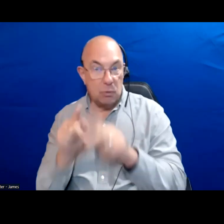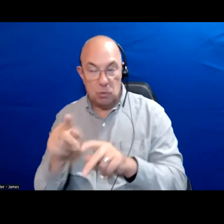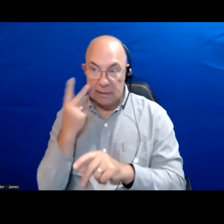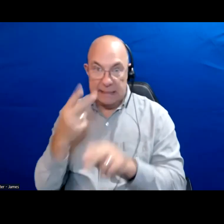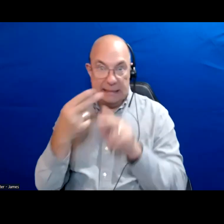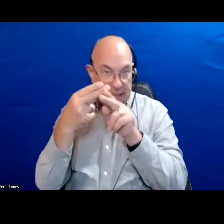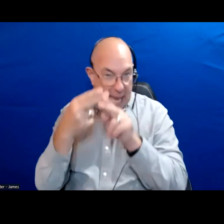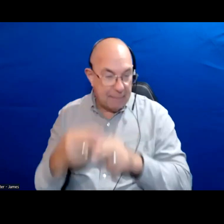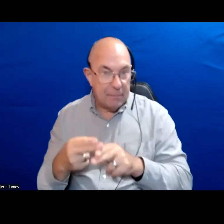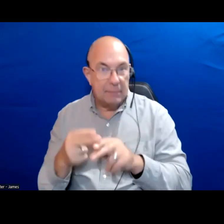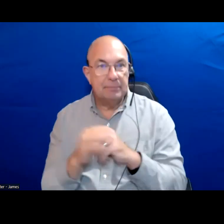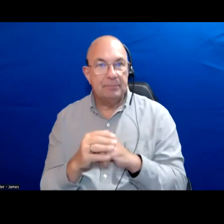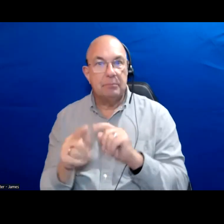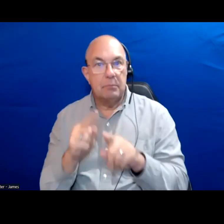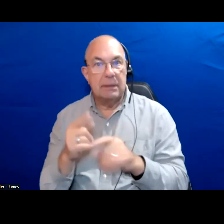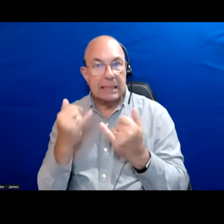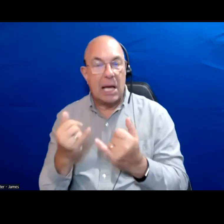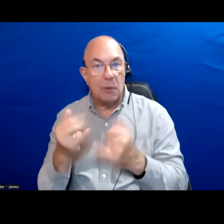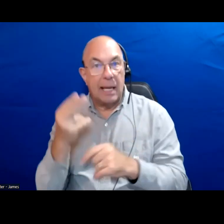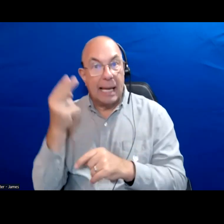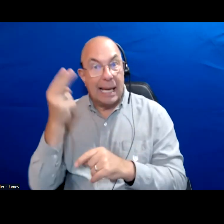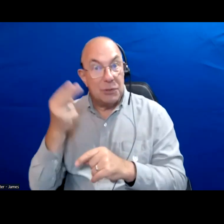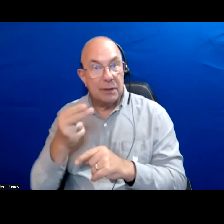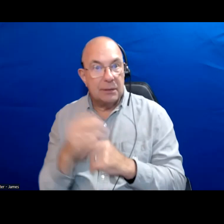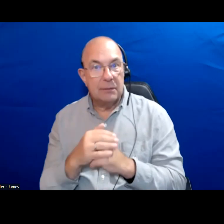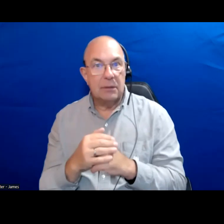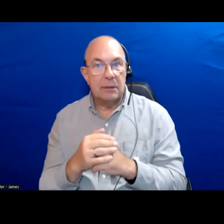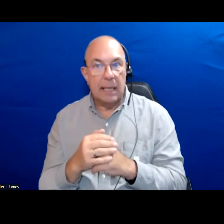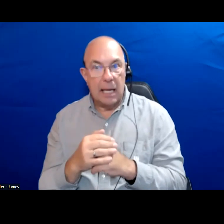But when you get into the history of some of the major candidates I think one of the